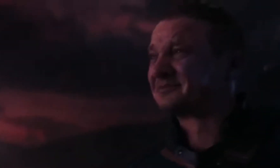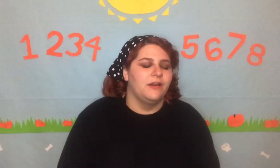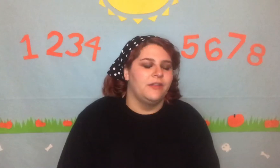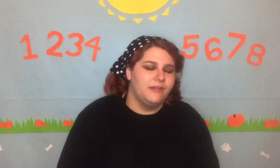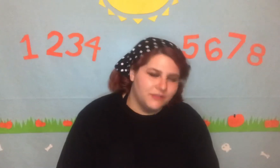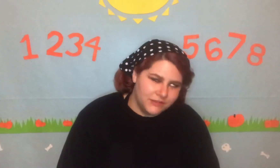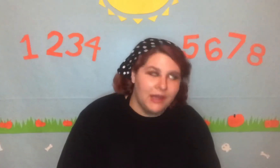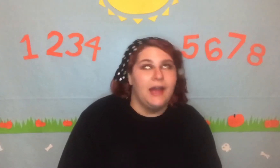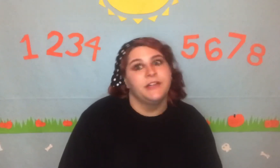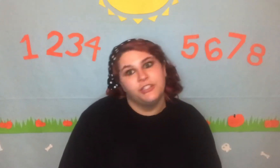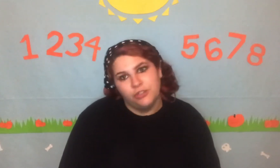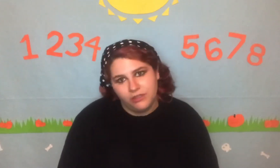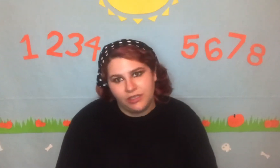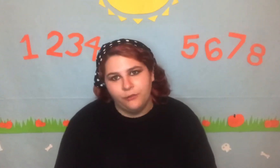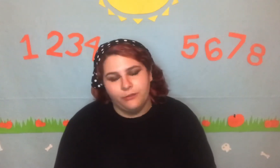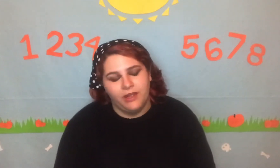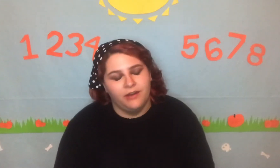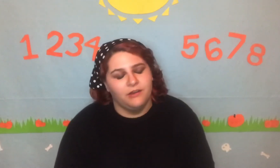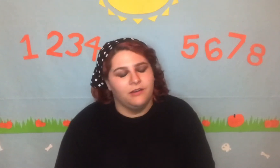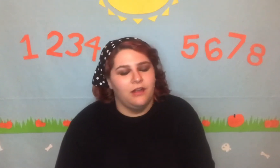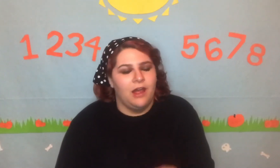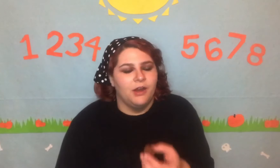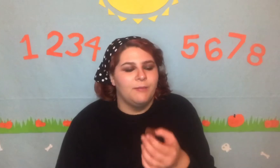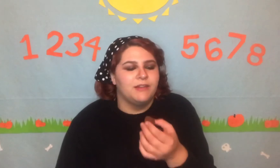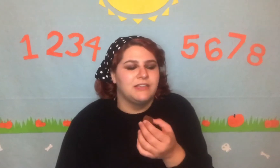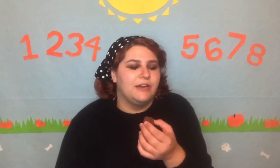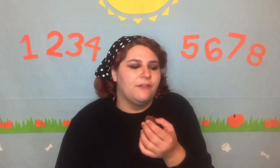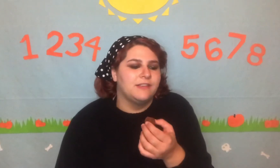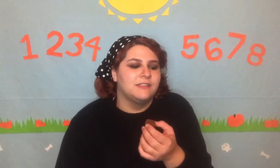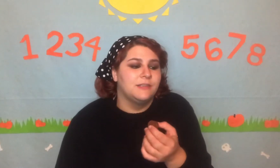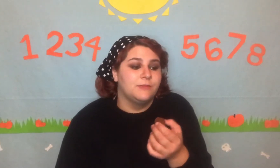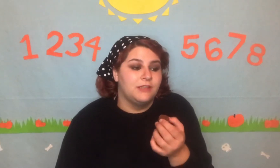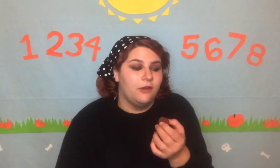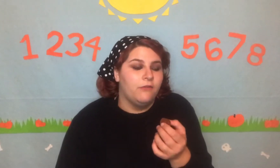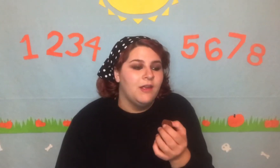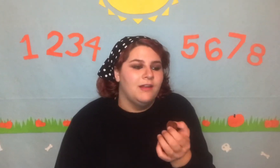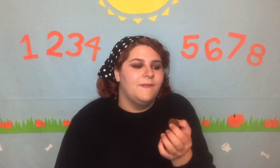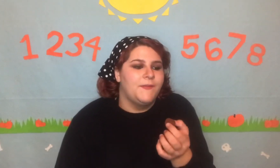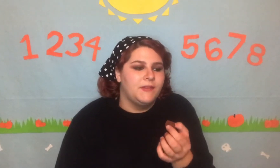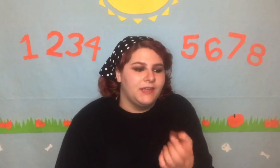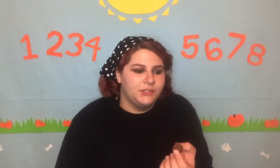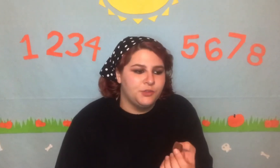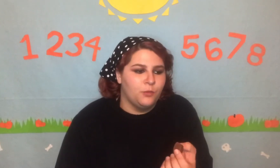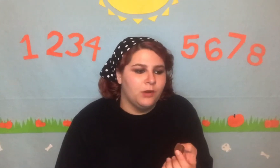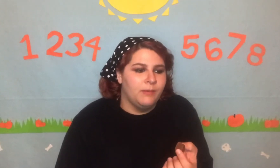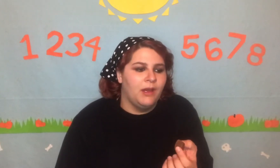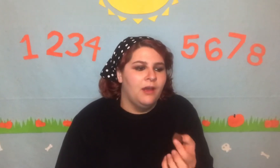I think this is actually when Iron Man sacrifices himself, and then they eat shawarma.